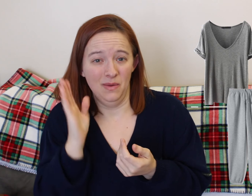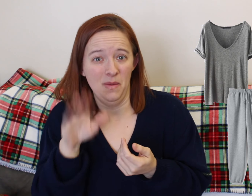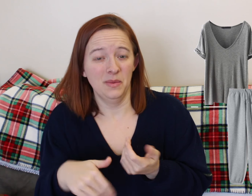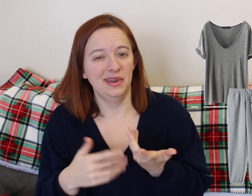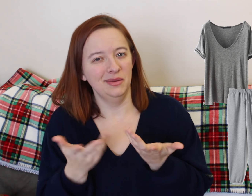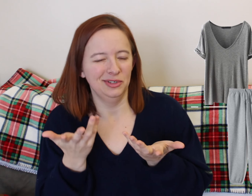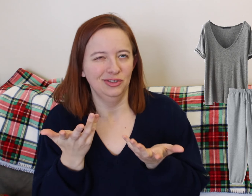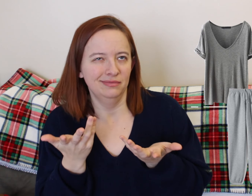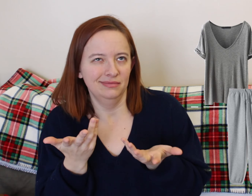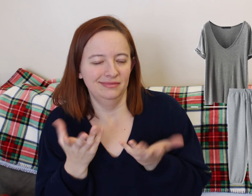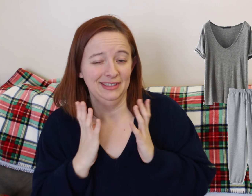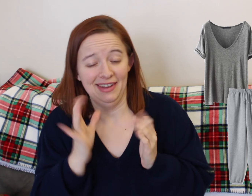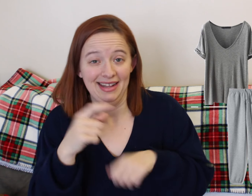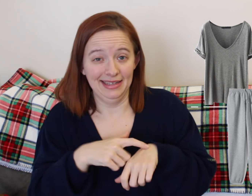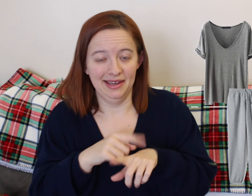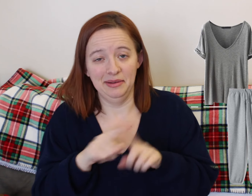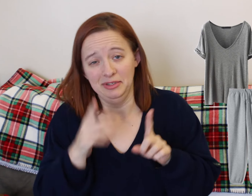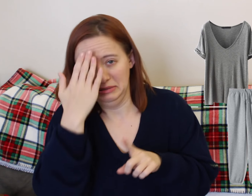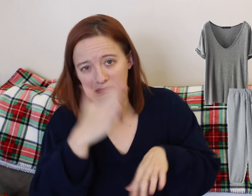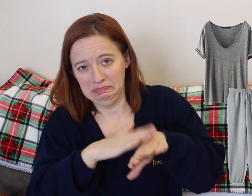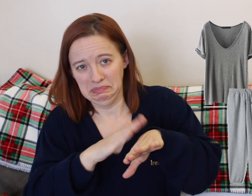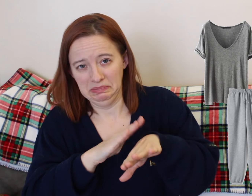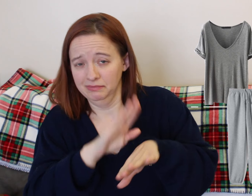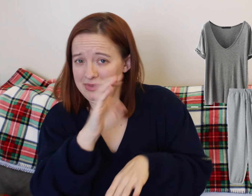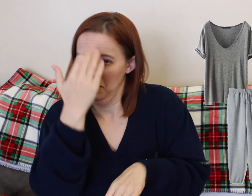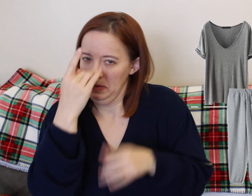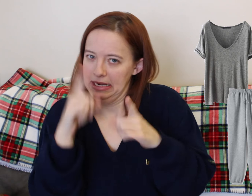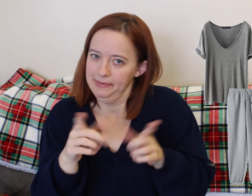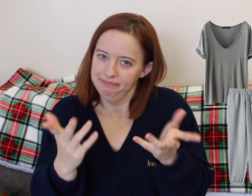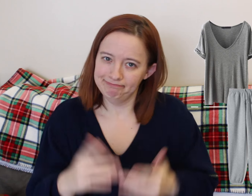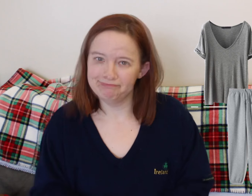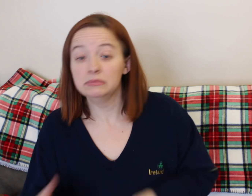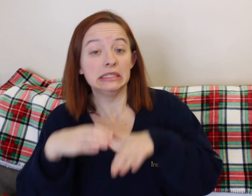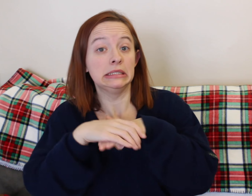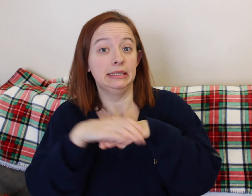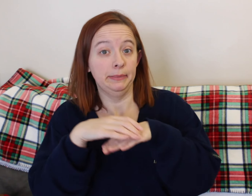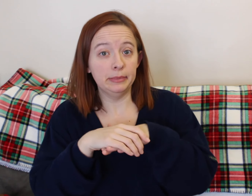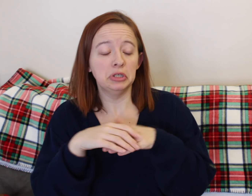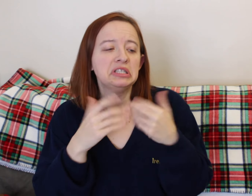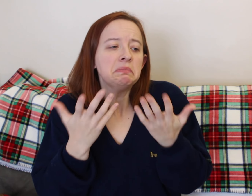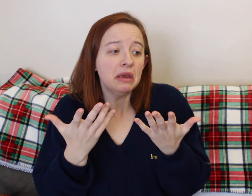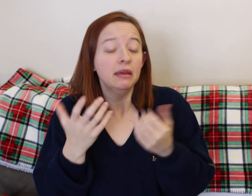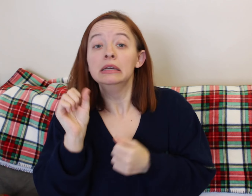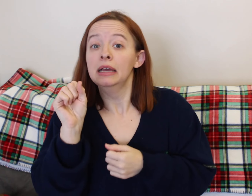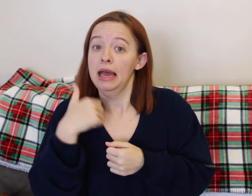Like I wouldn't do anything and then Jenna didn't want to leave cause I was so stressed out. So we didn't go home to get more clothing.